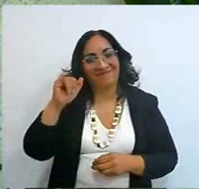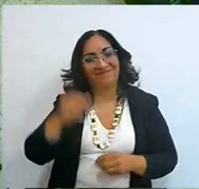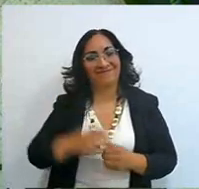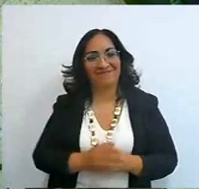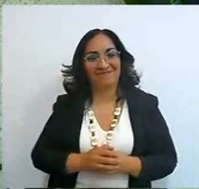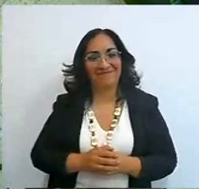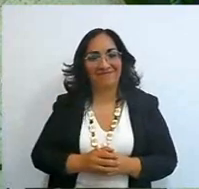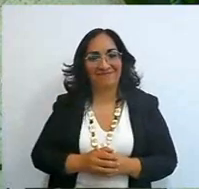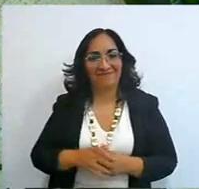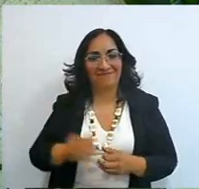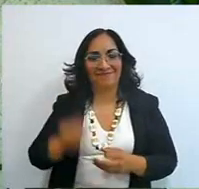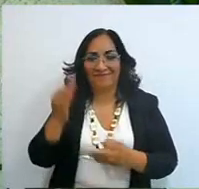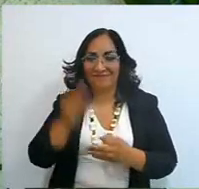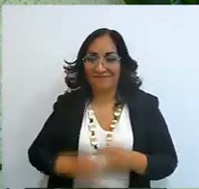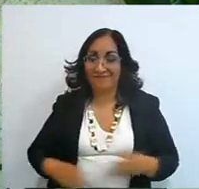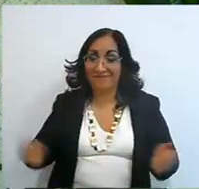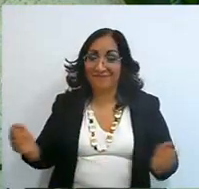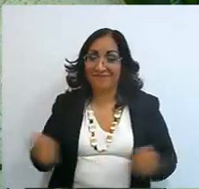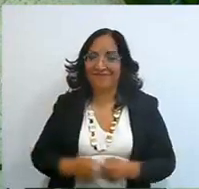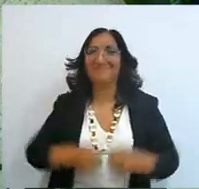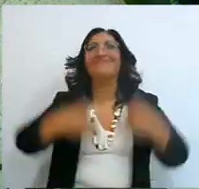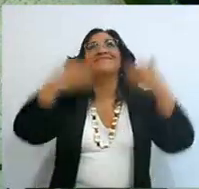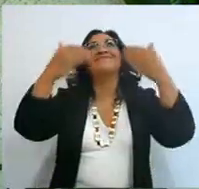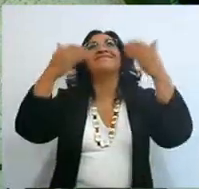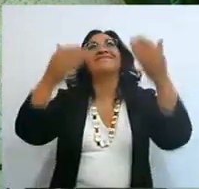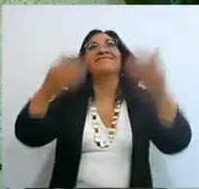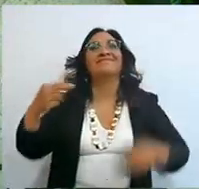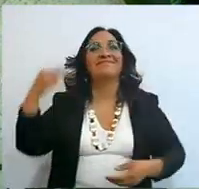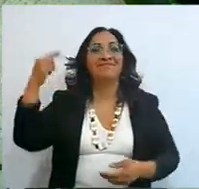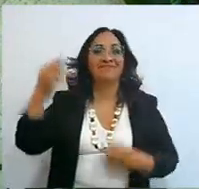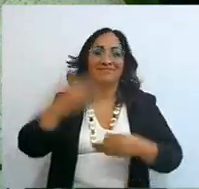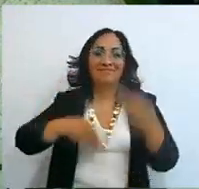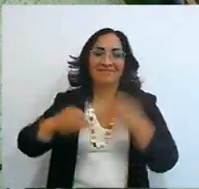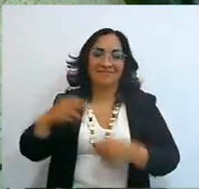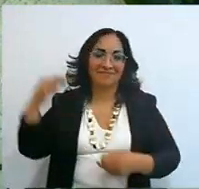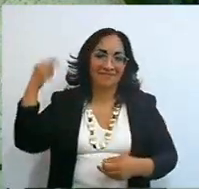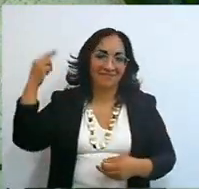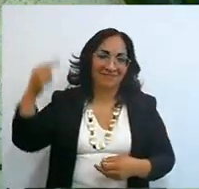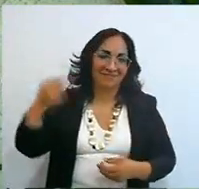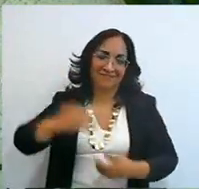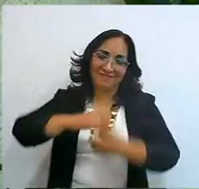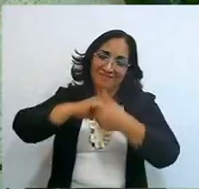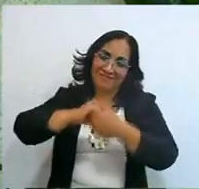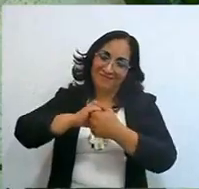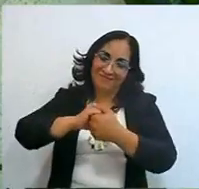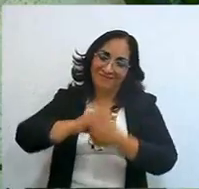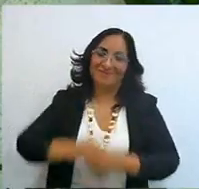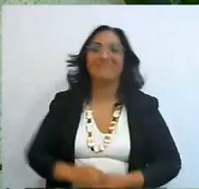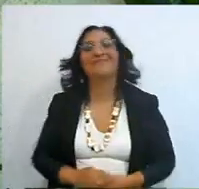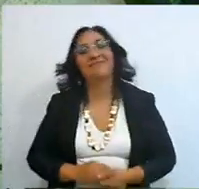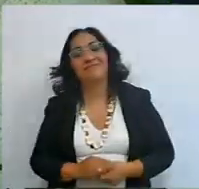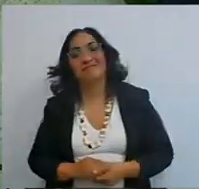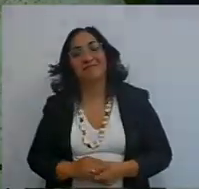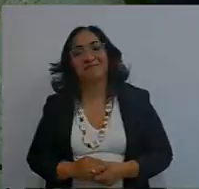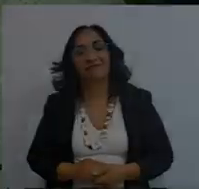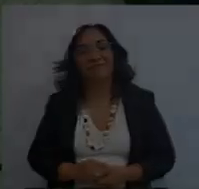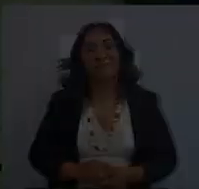and we end with praise to the King of kings Lord of lords, Amen (a hug to all)